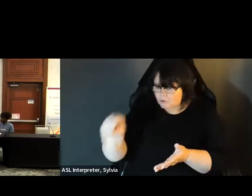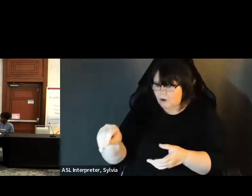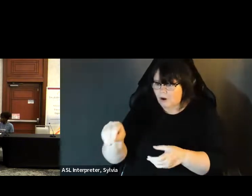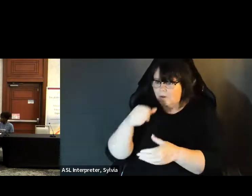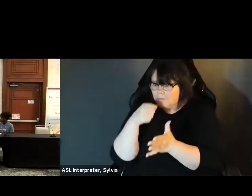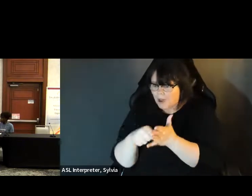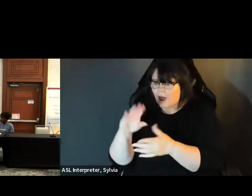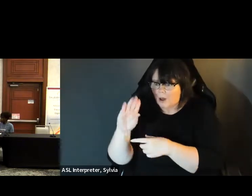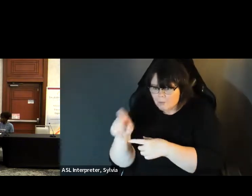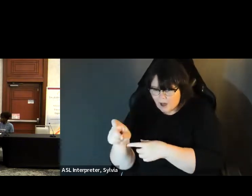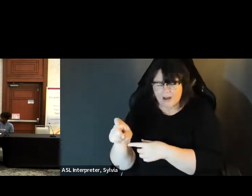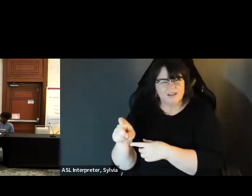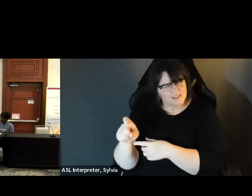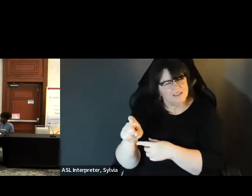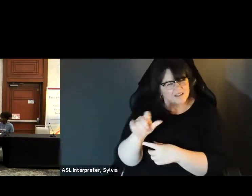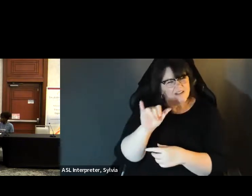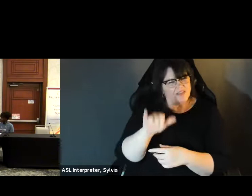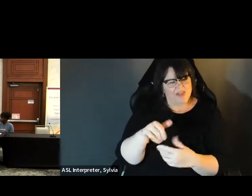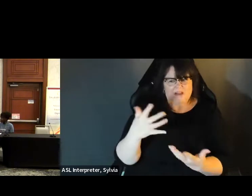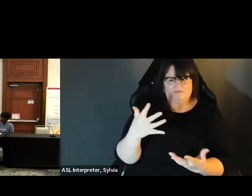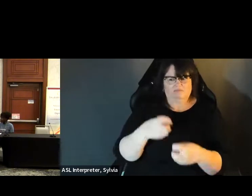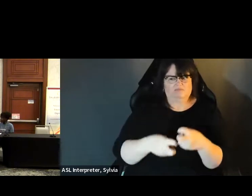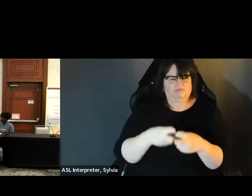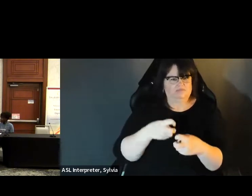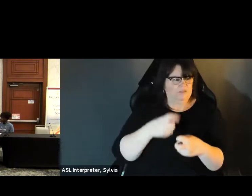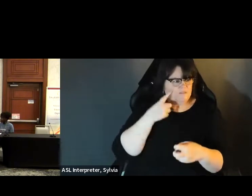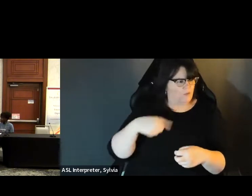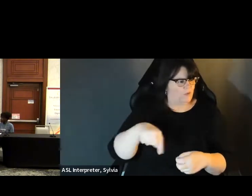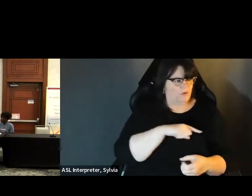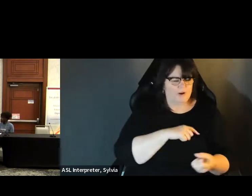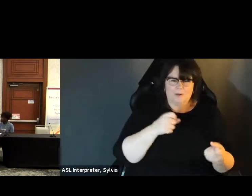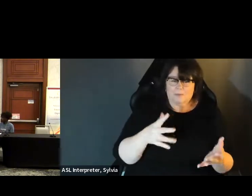people again they care about the mail system of where you have to drop it off and that is an issue for those of us